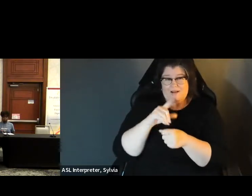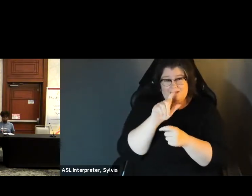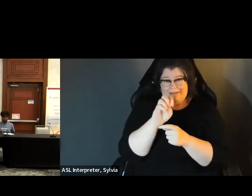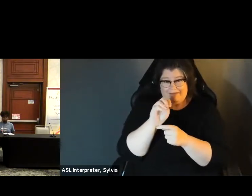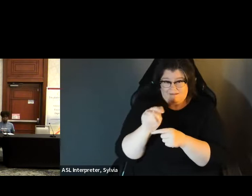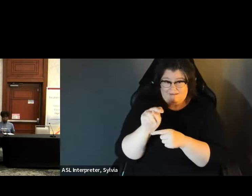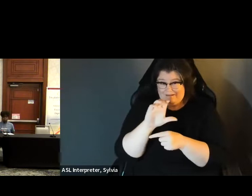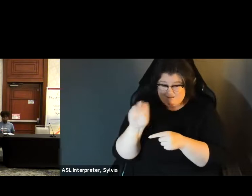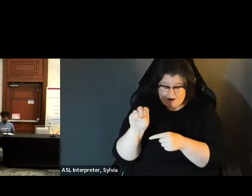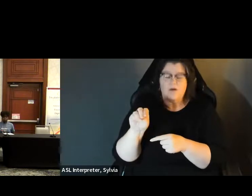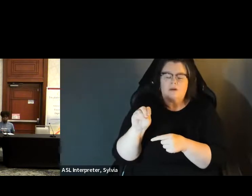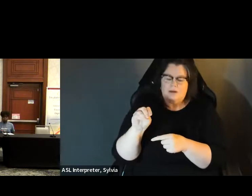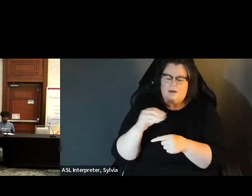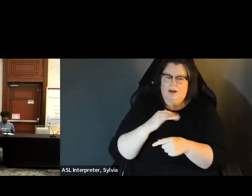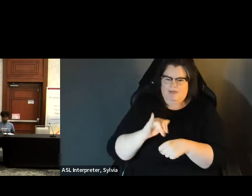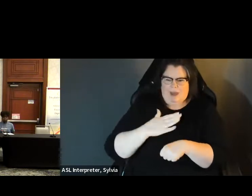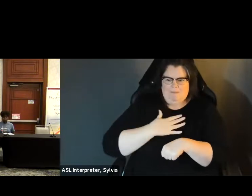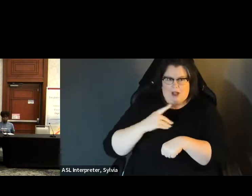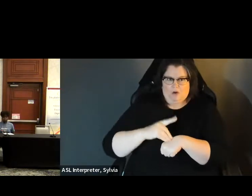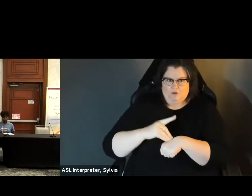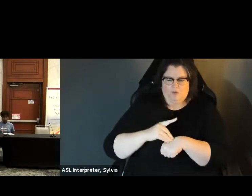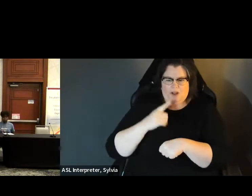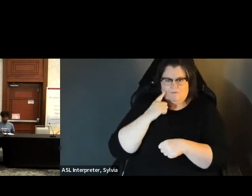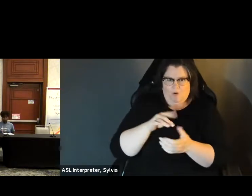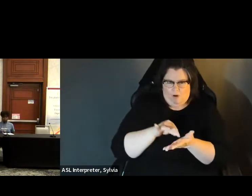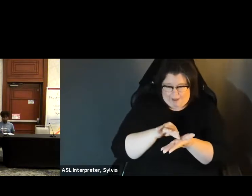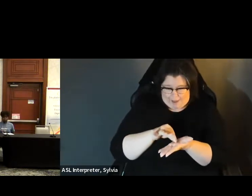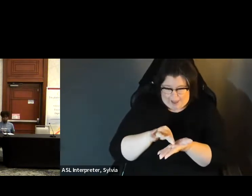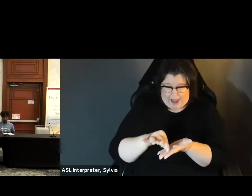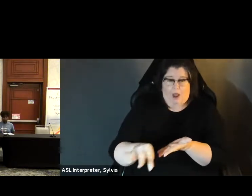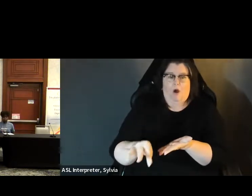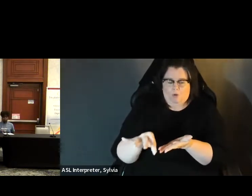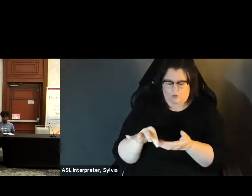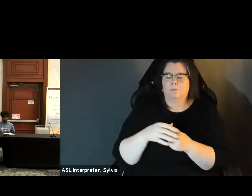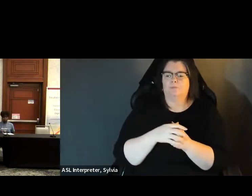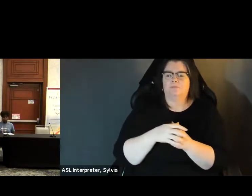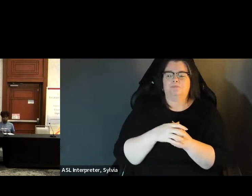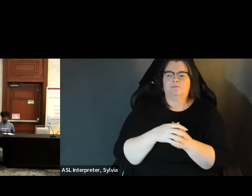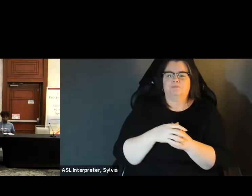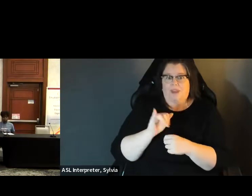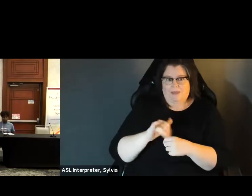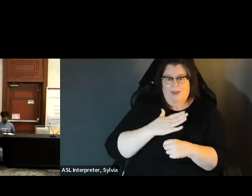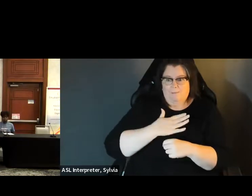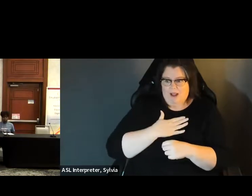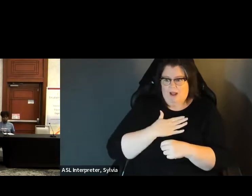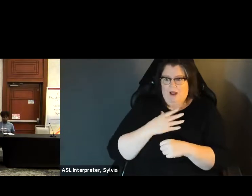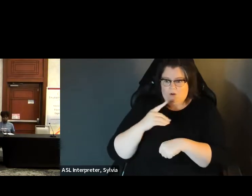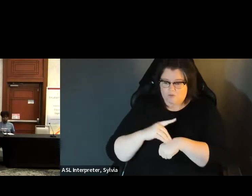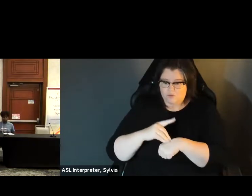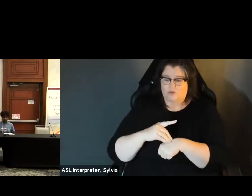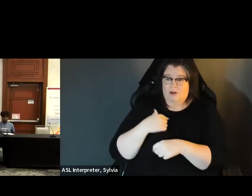. » I am responsible for the counting vote by mail ballots in Leon county.